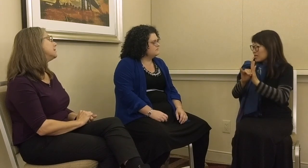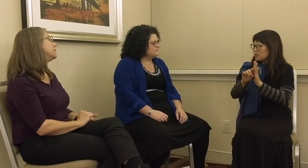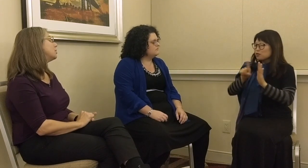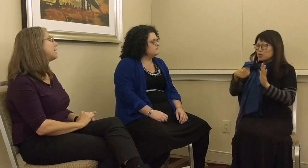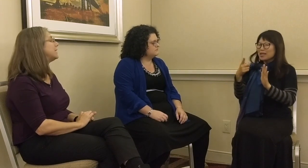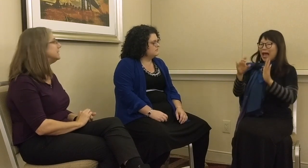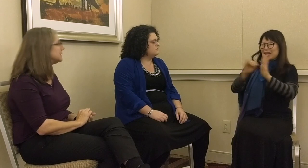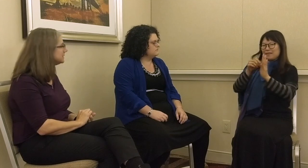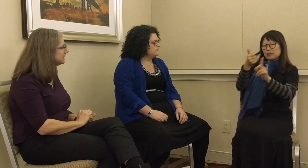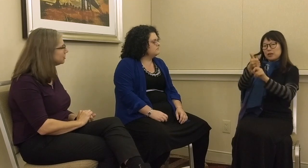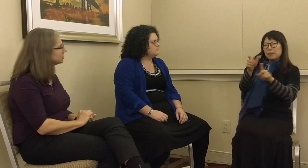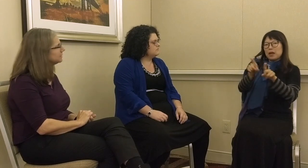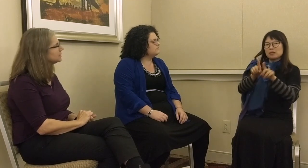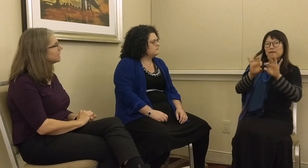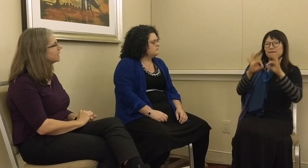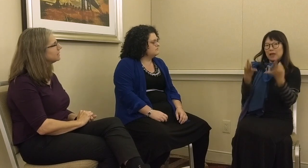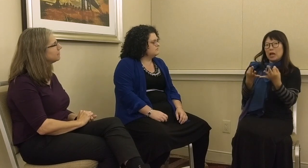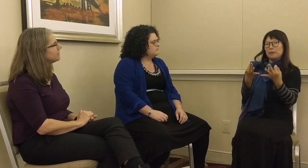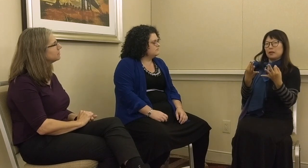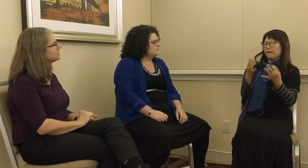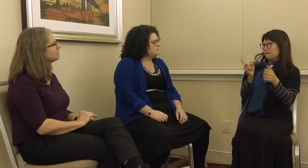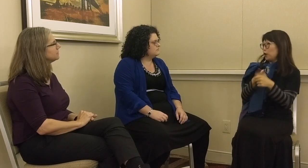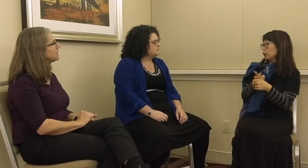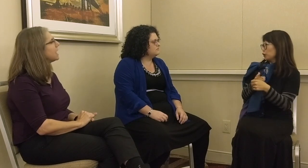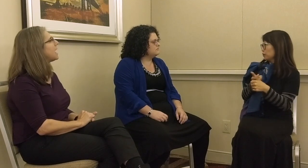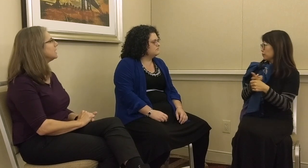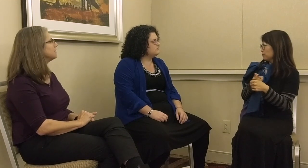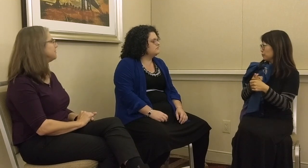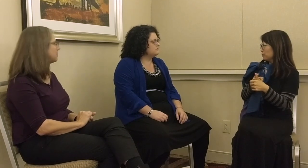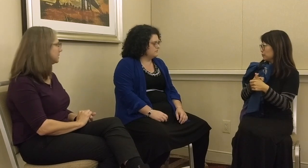that they don’t have an identity. It just means they identify themselves as a family